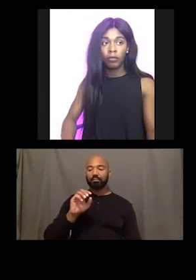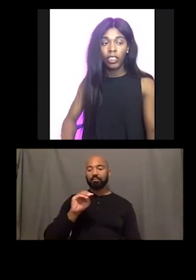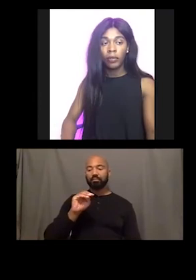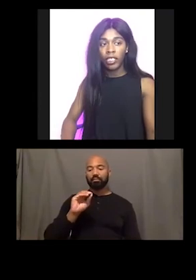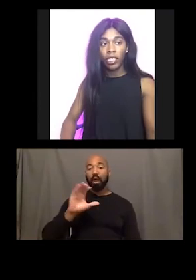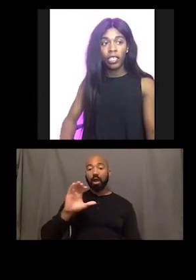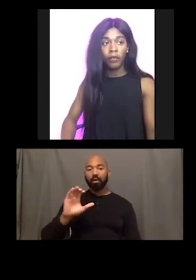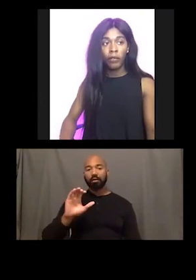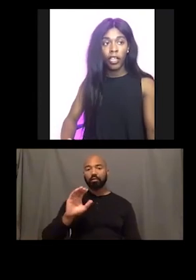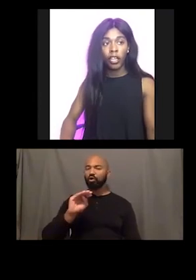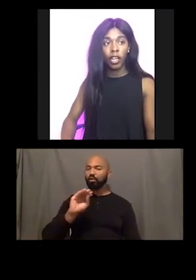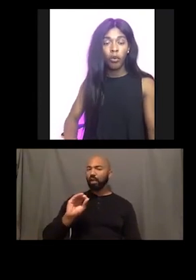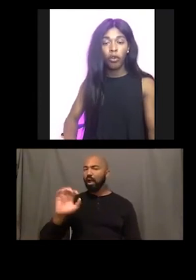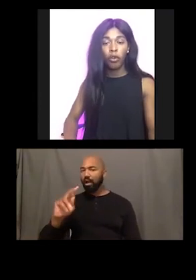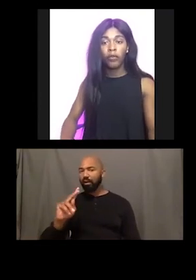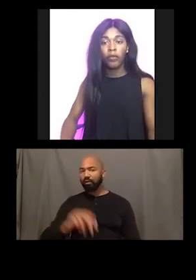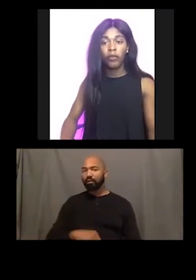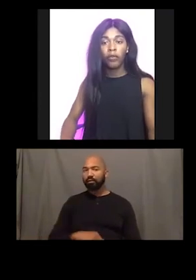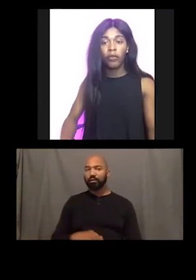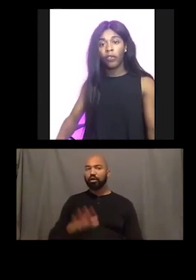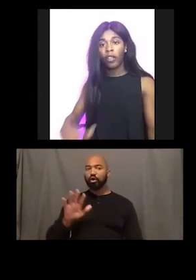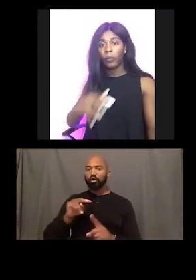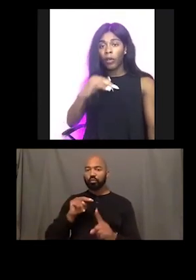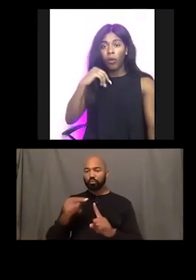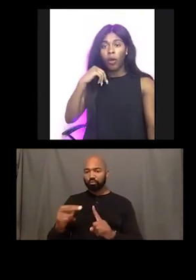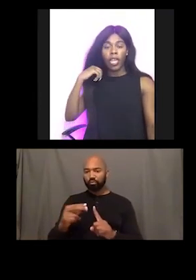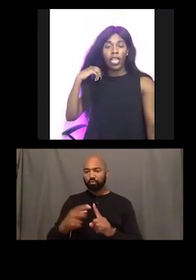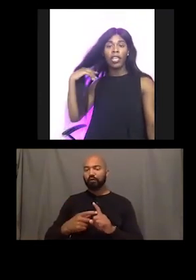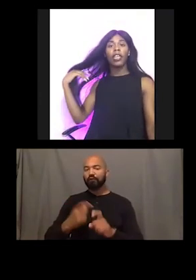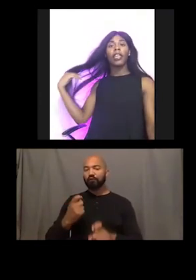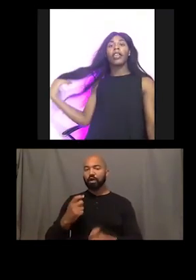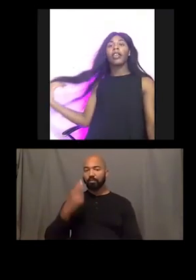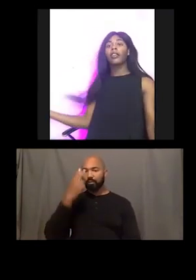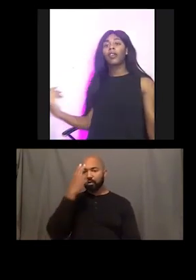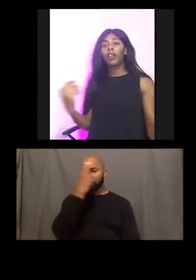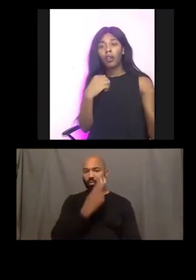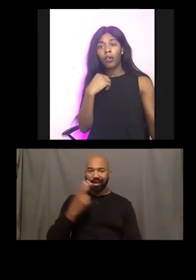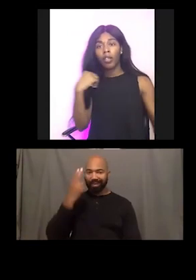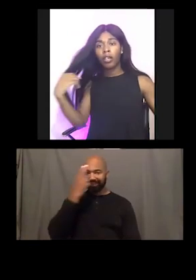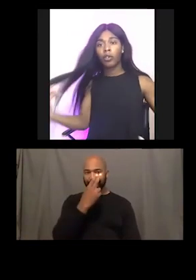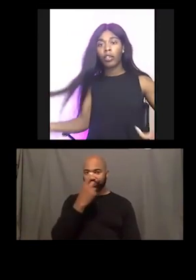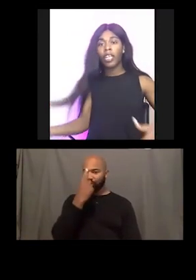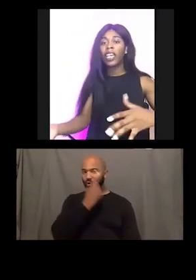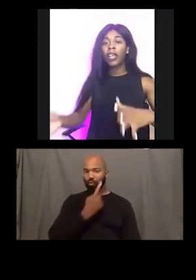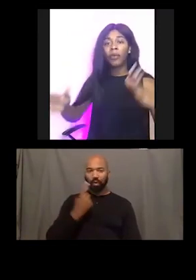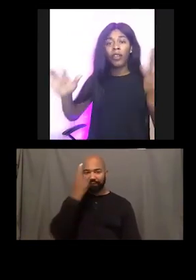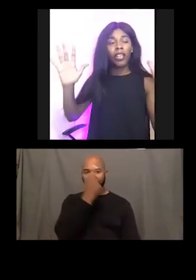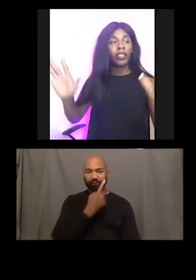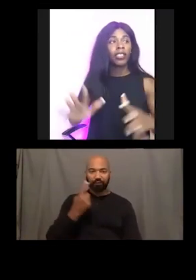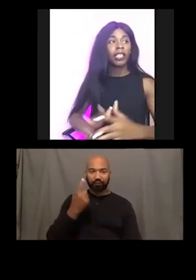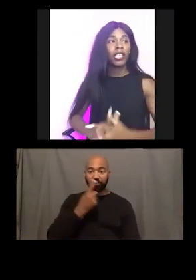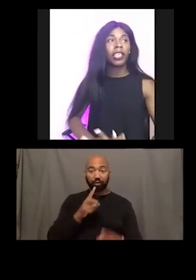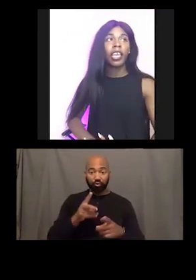Just because I love hearing her point of view coming from Hawaii and you know, during that time period and things like that.